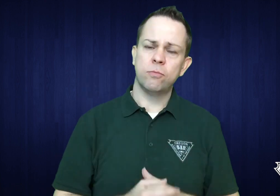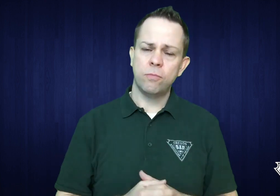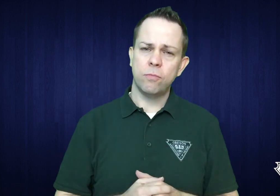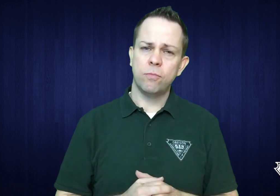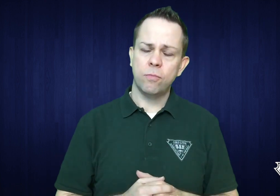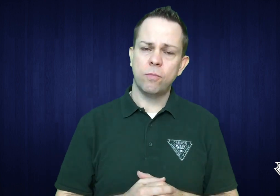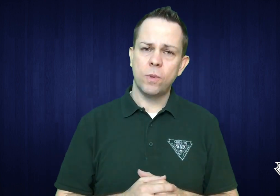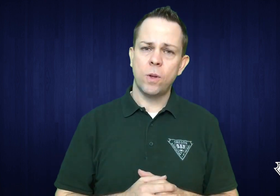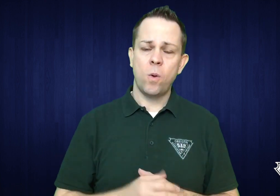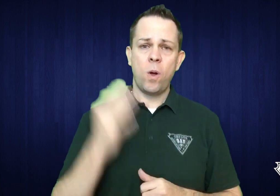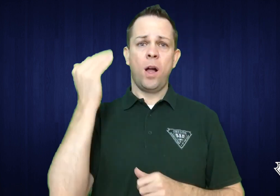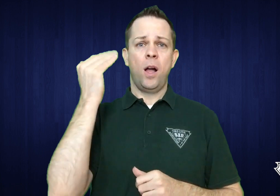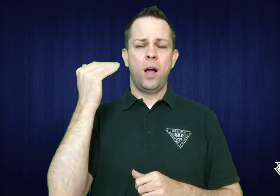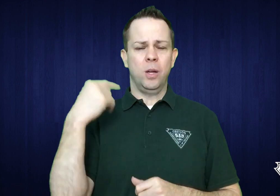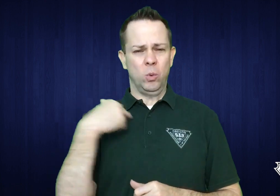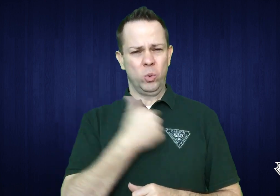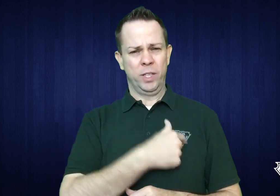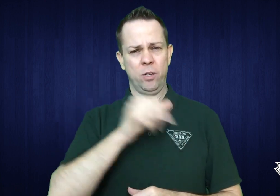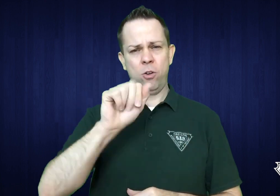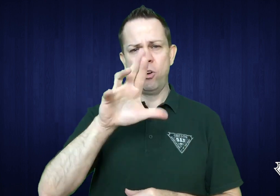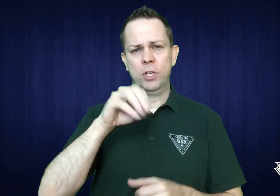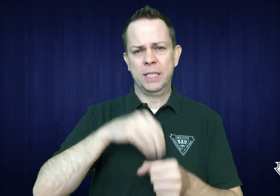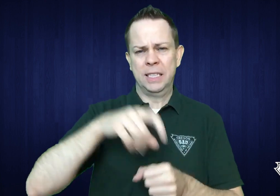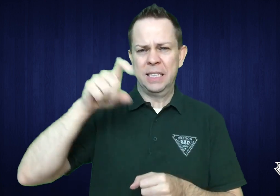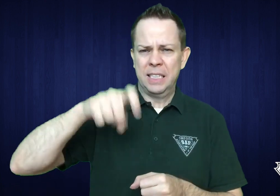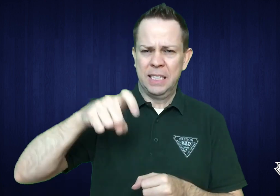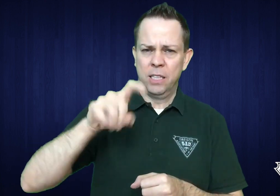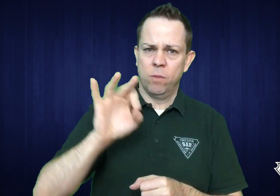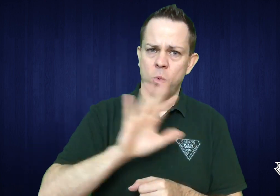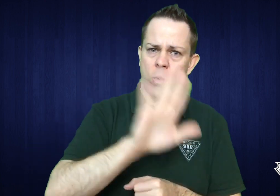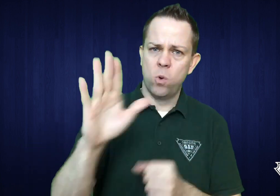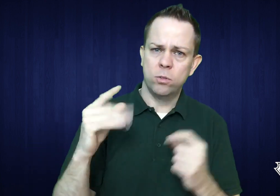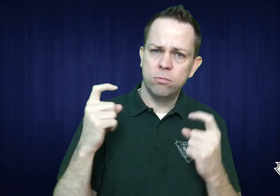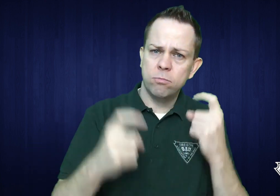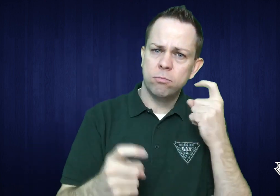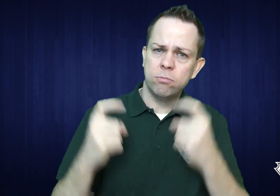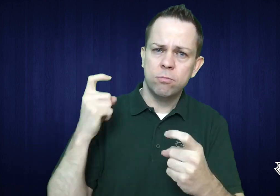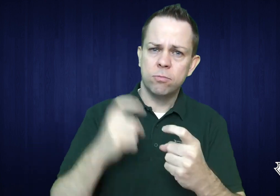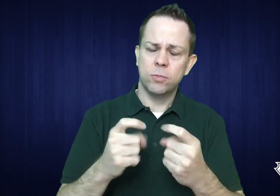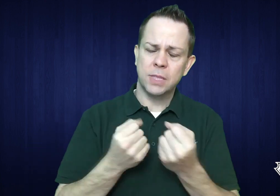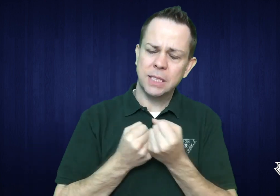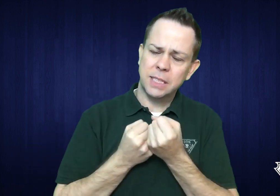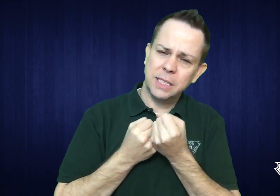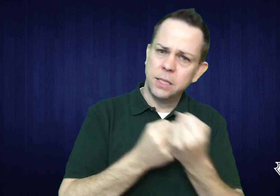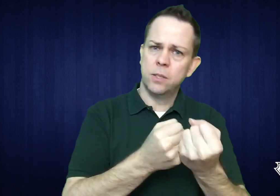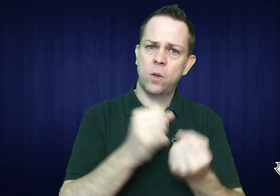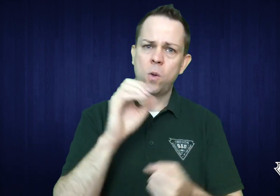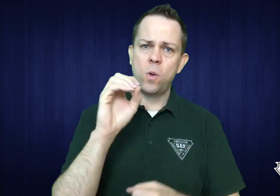I ask because we are in need of your donations and support.